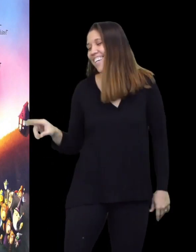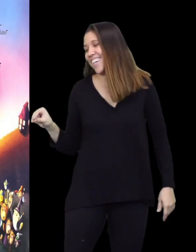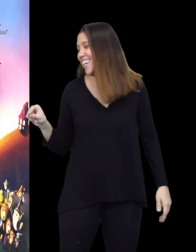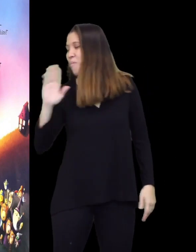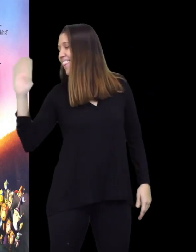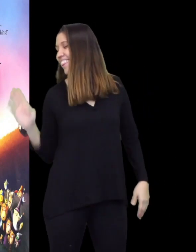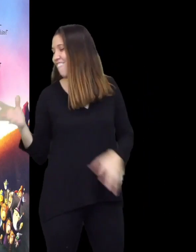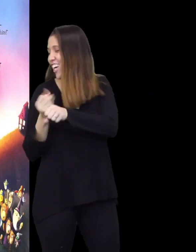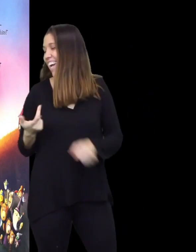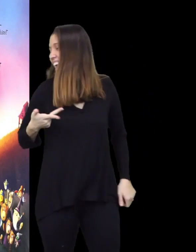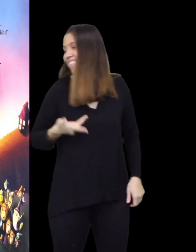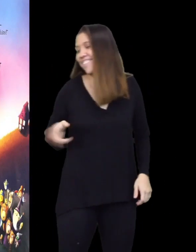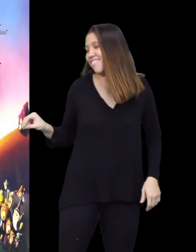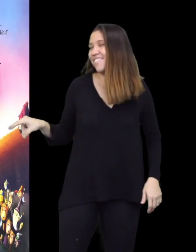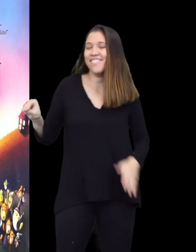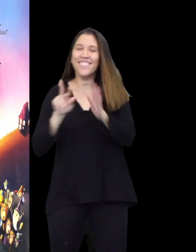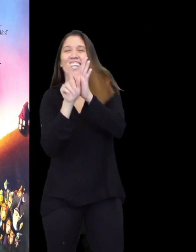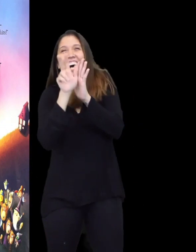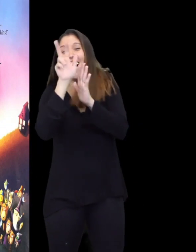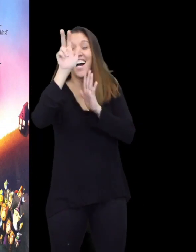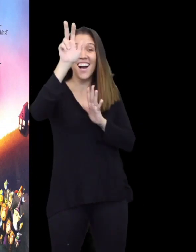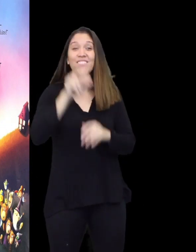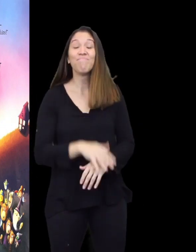And said you'll never get us! Nope!